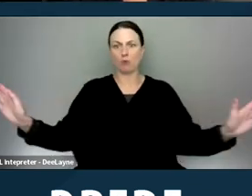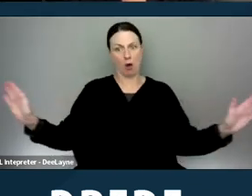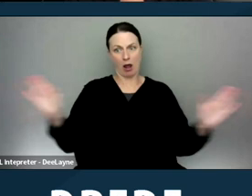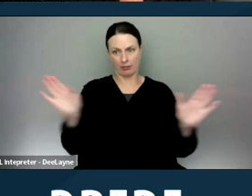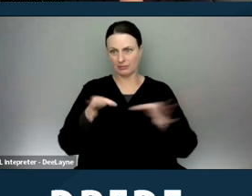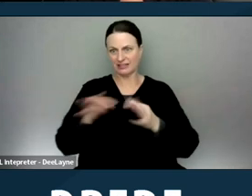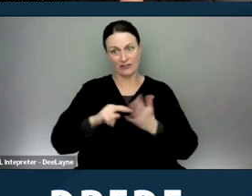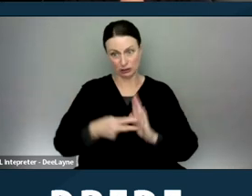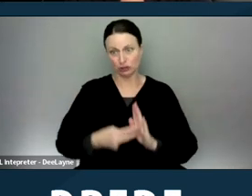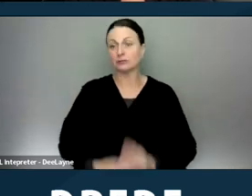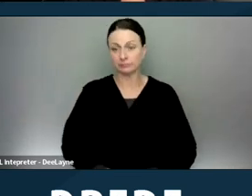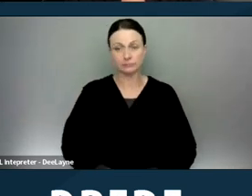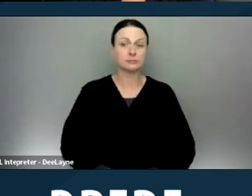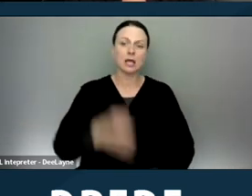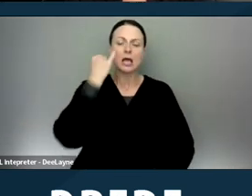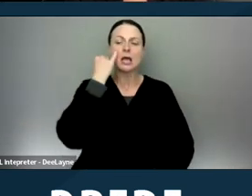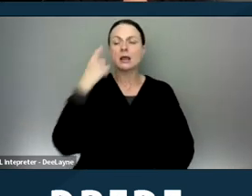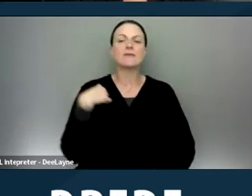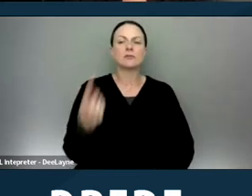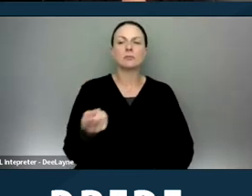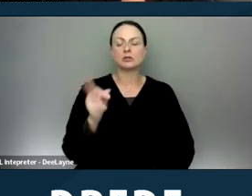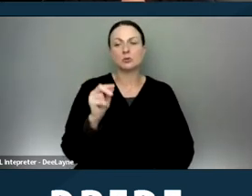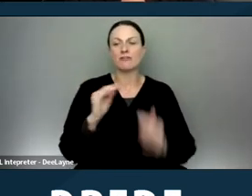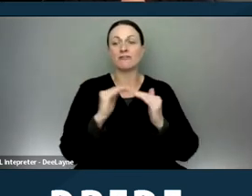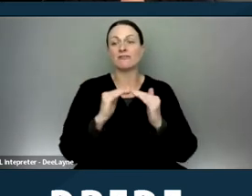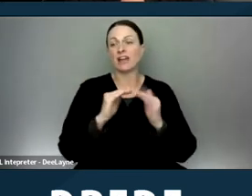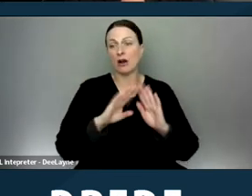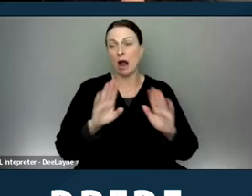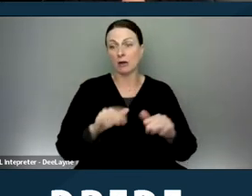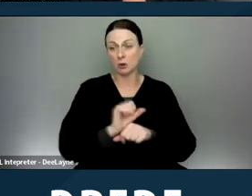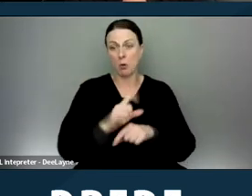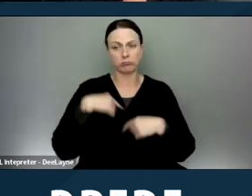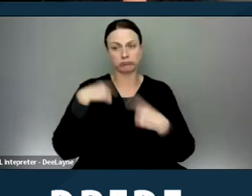And folks who've been doing fair housing work for some time will remember